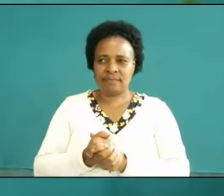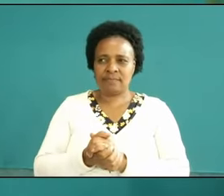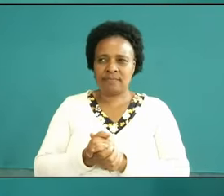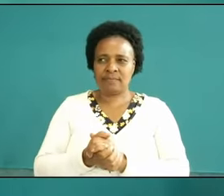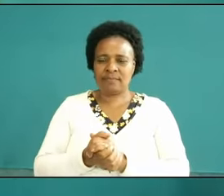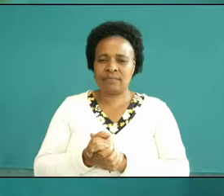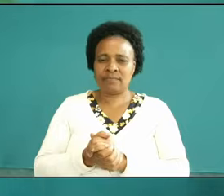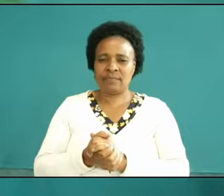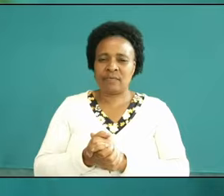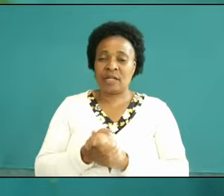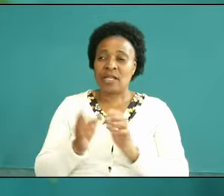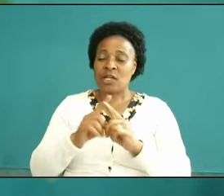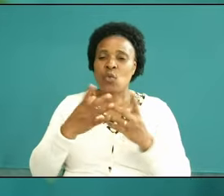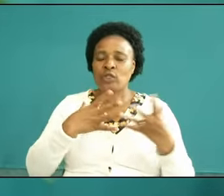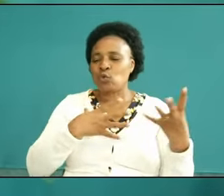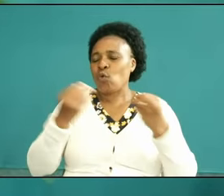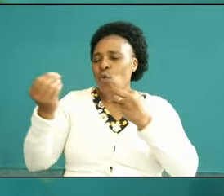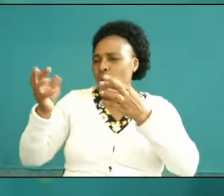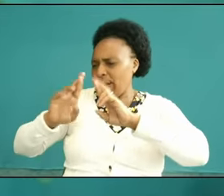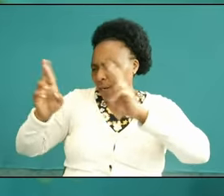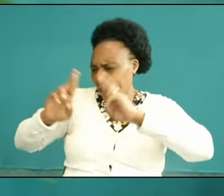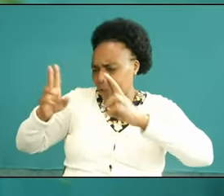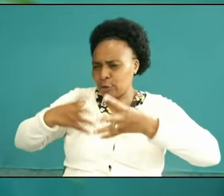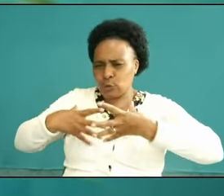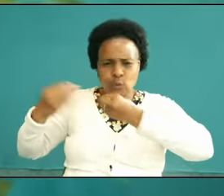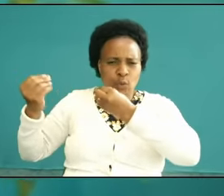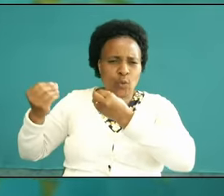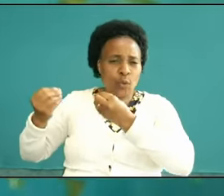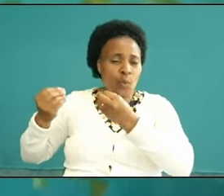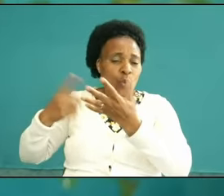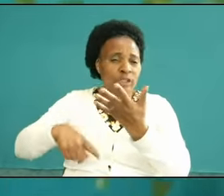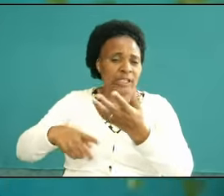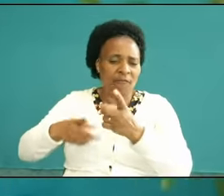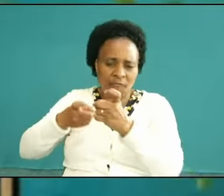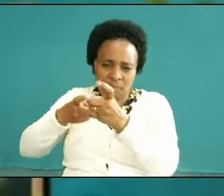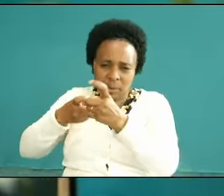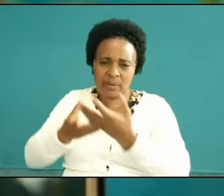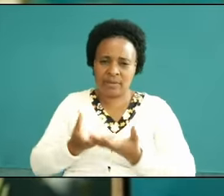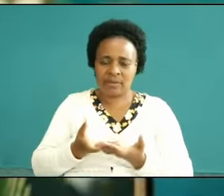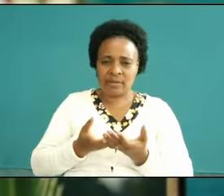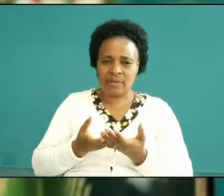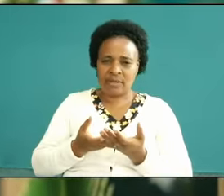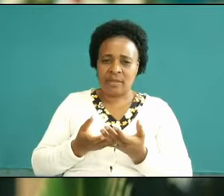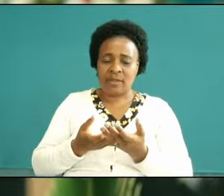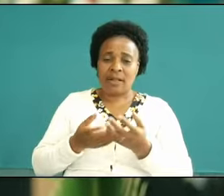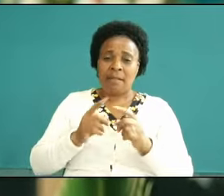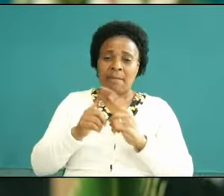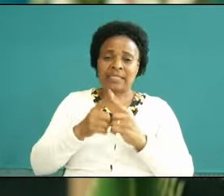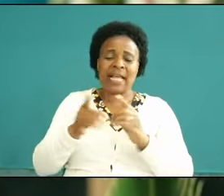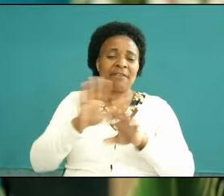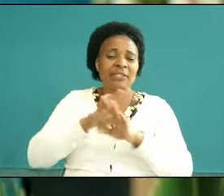fit to go into the field when you're blind the armor that you putting is useless when you're